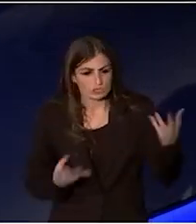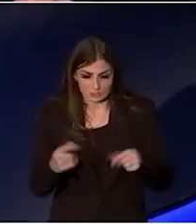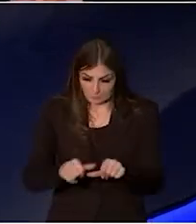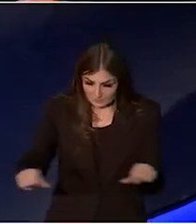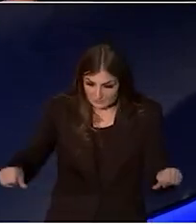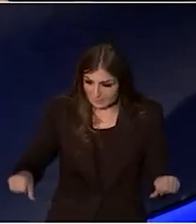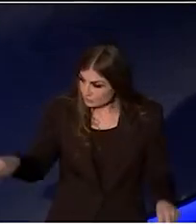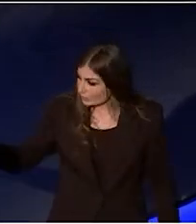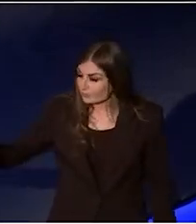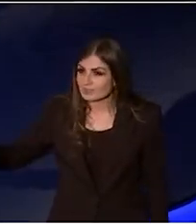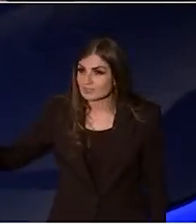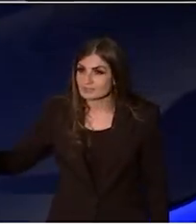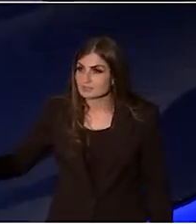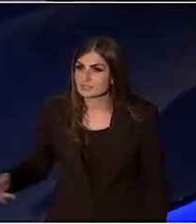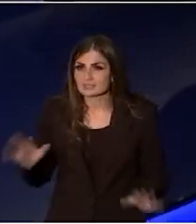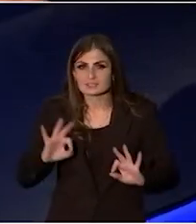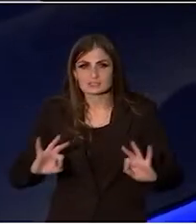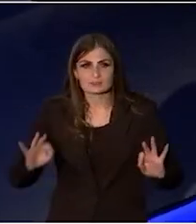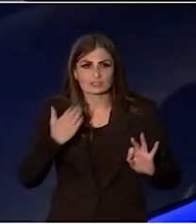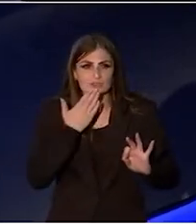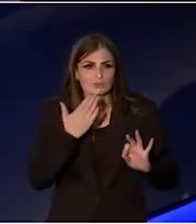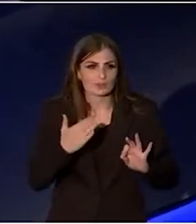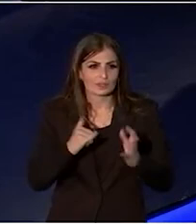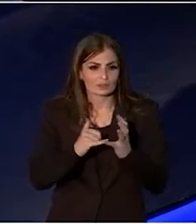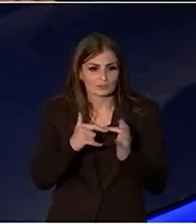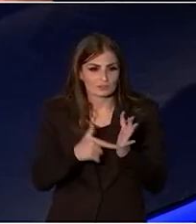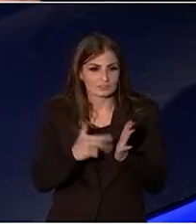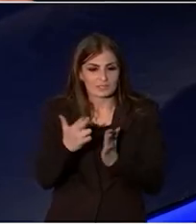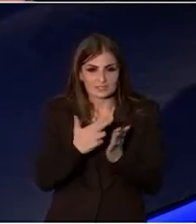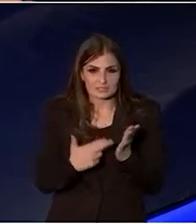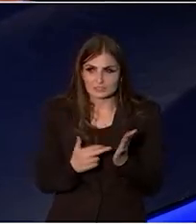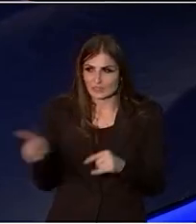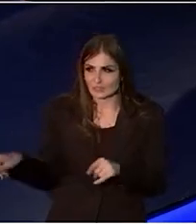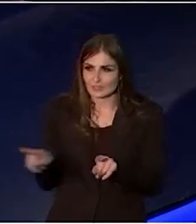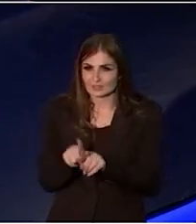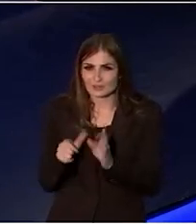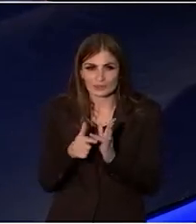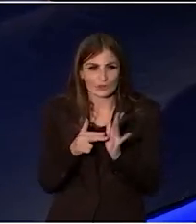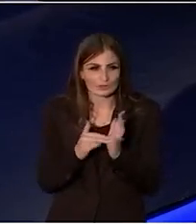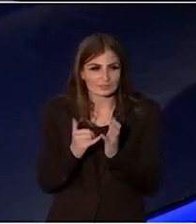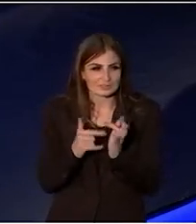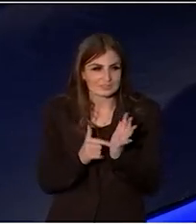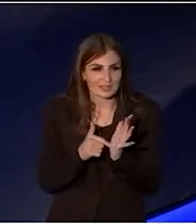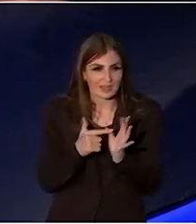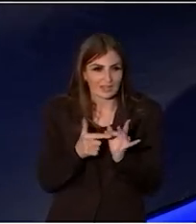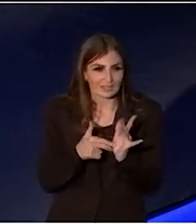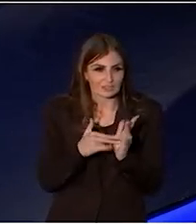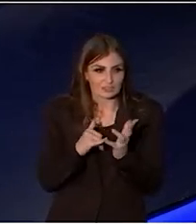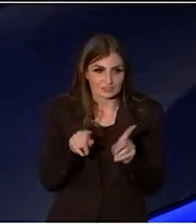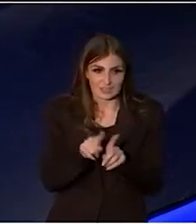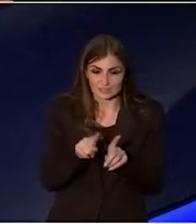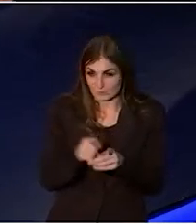And I should give a special shout-out to the set designer of constellations. I don't know what possessed you to match